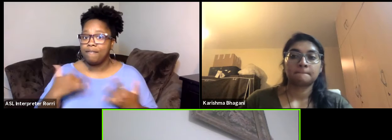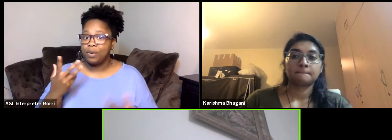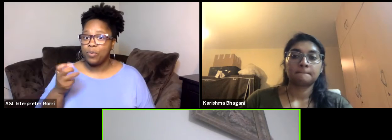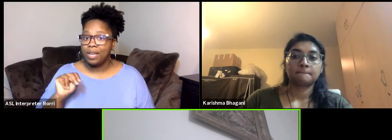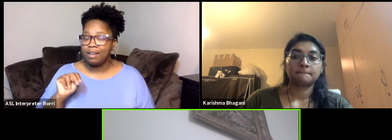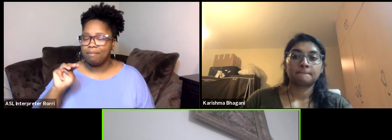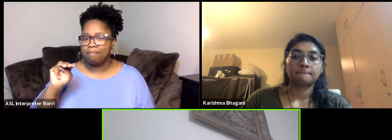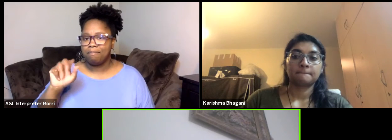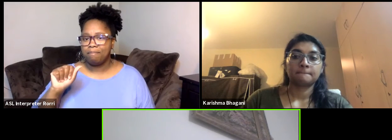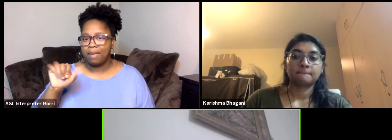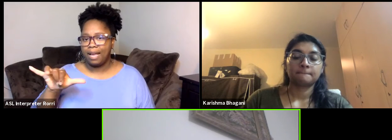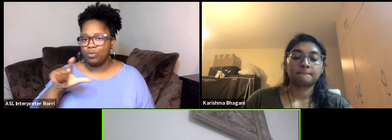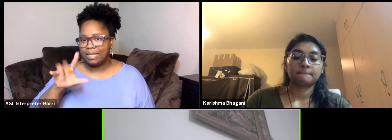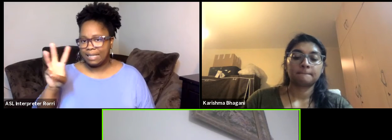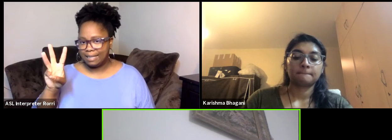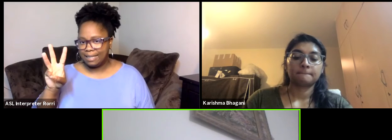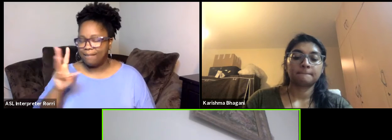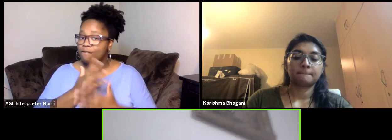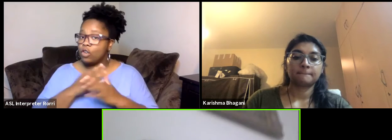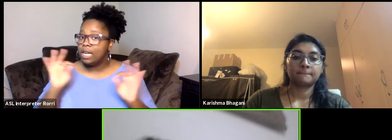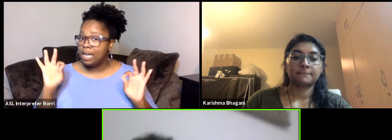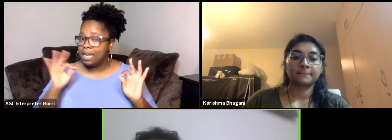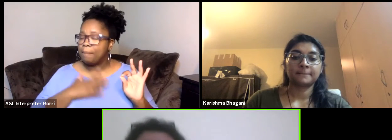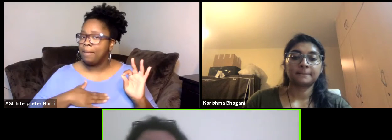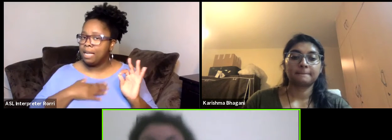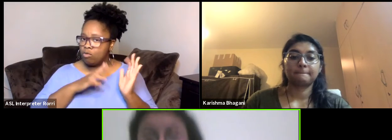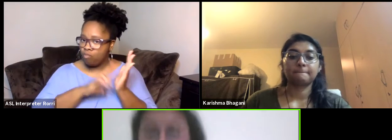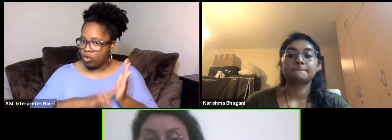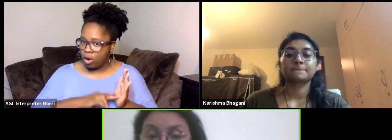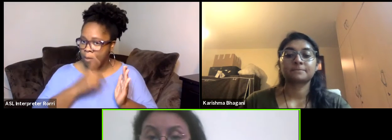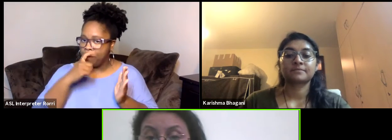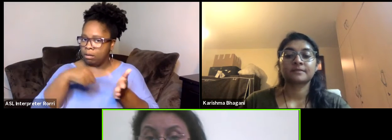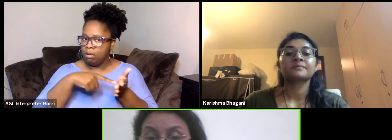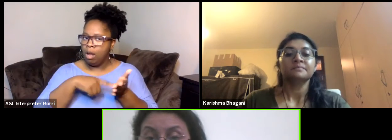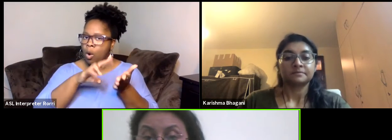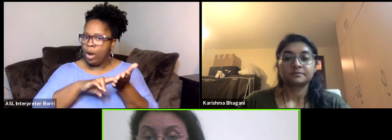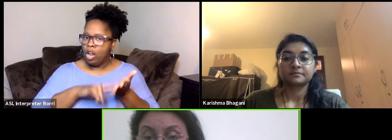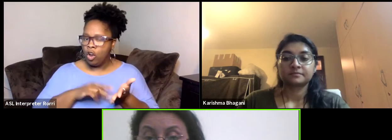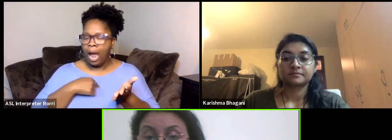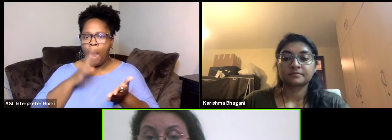It's for free, please register because the deadline for registration, I'm going to write it here.